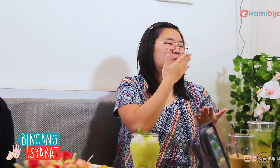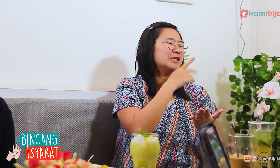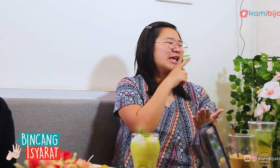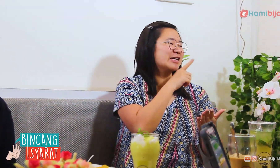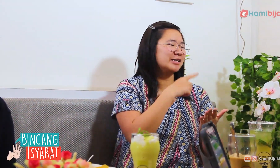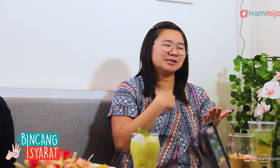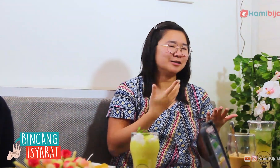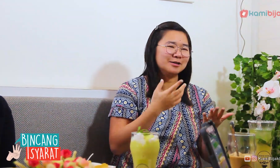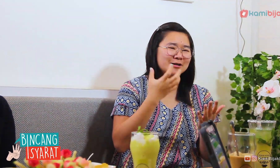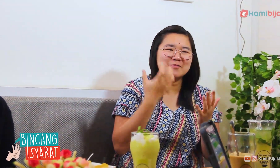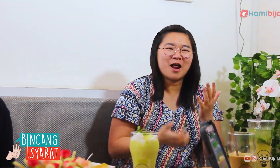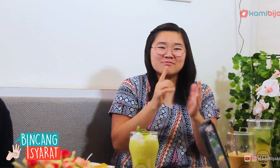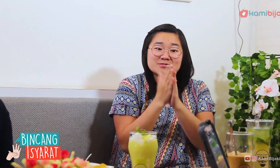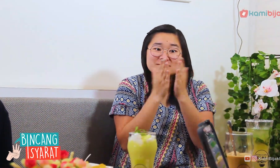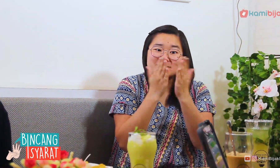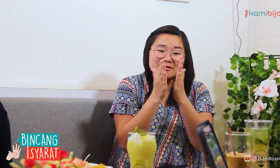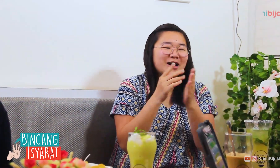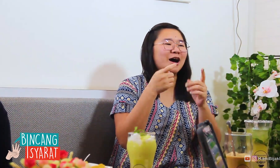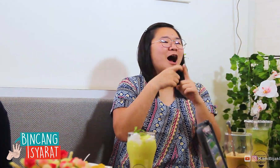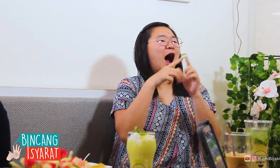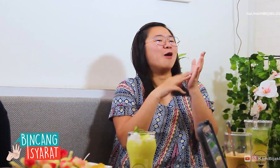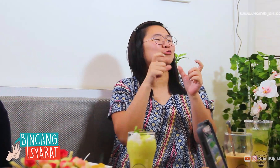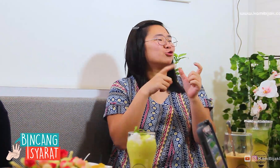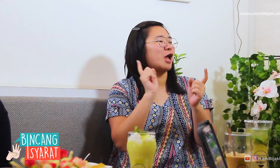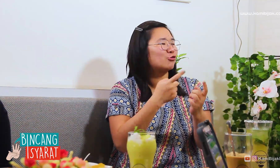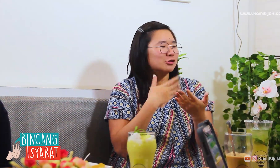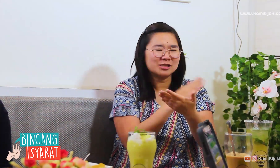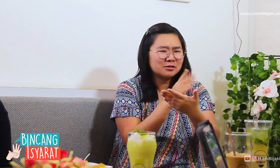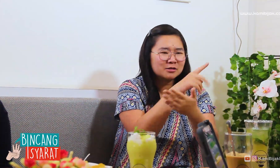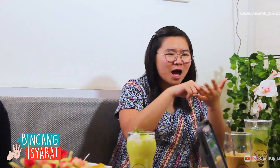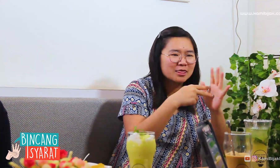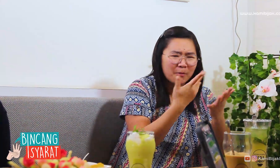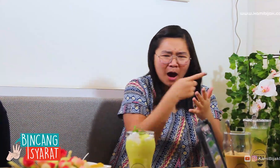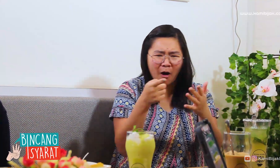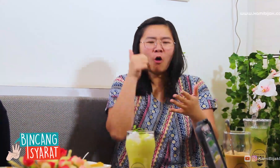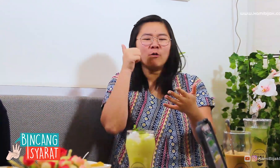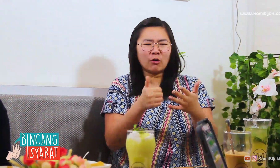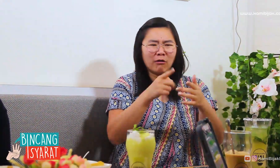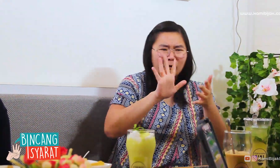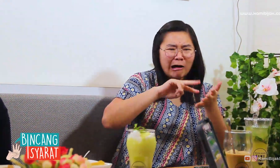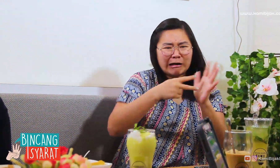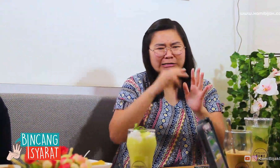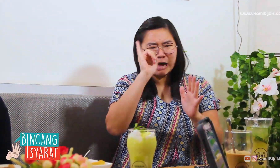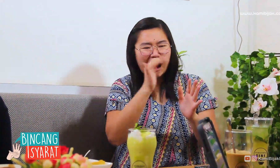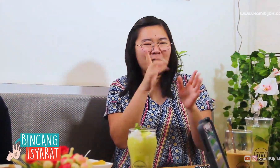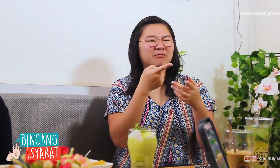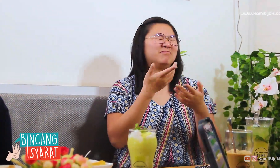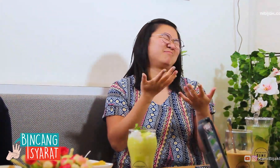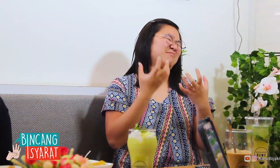It's harder to study because back and forth open the English-Indonesian dictionary.